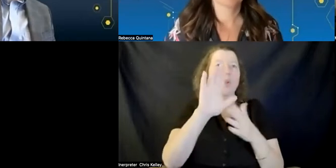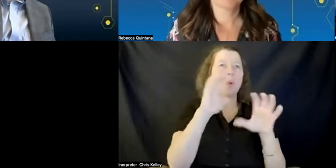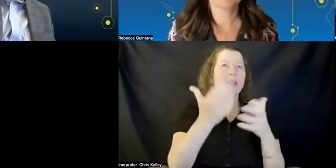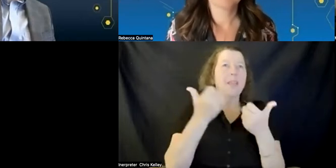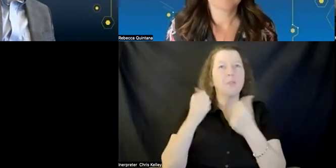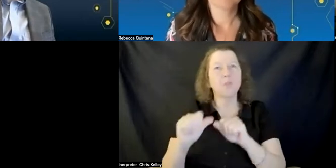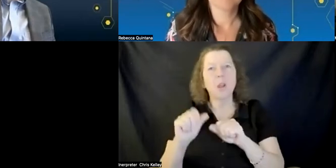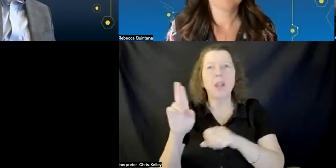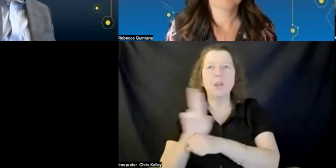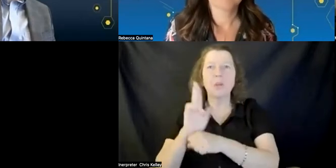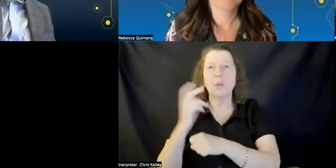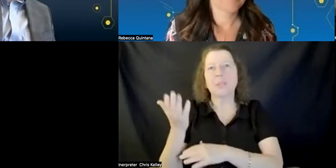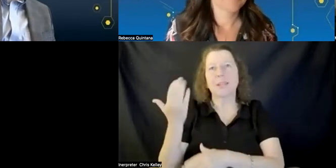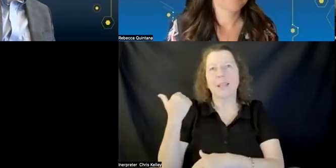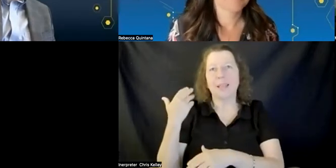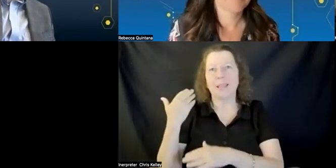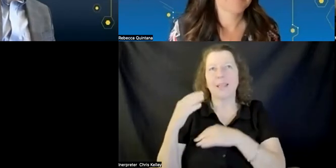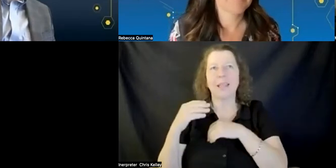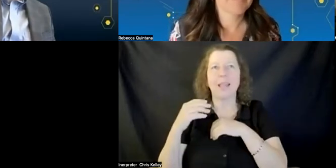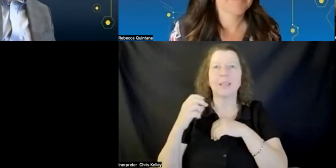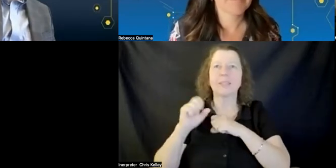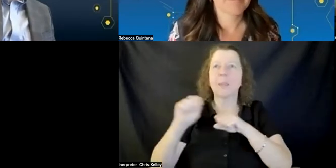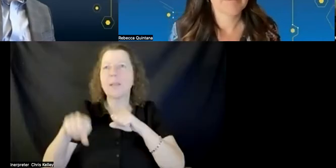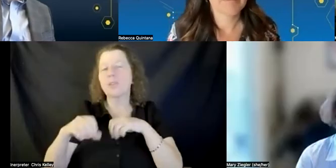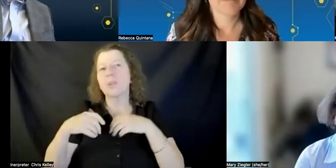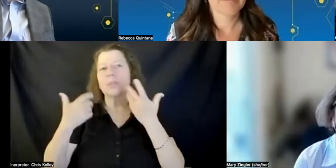last semester and what some of maybe some of the accessibility challenges you experienced